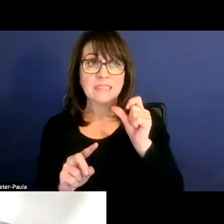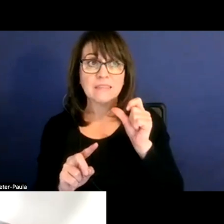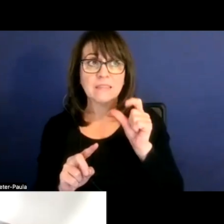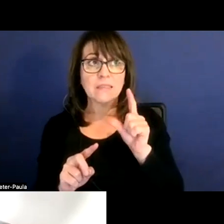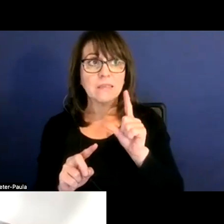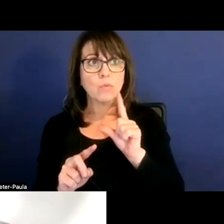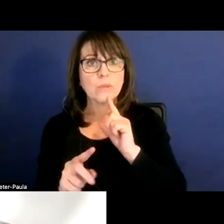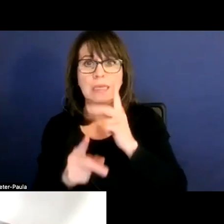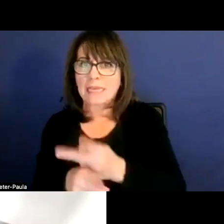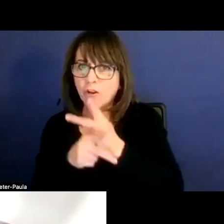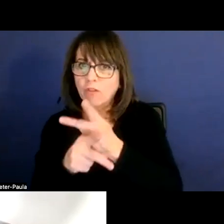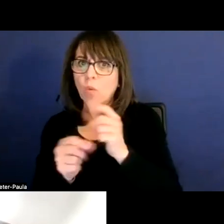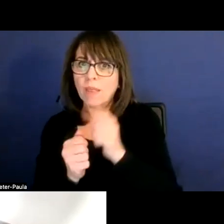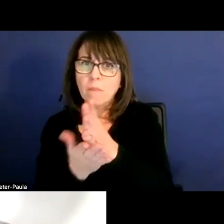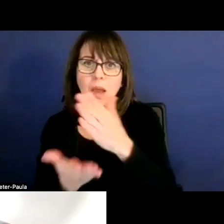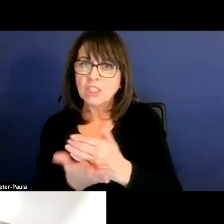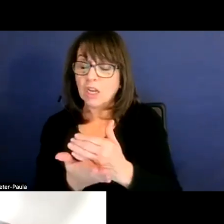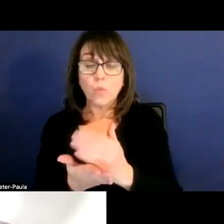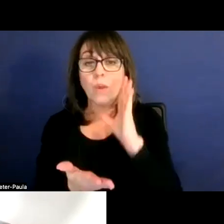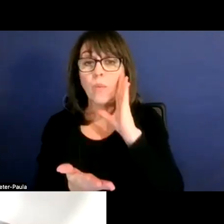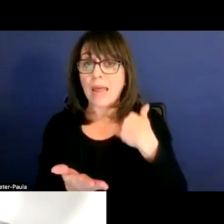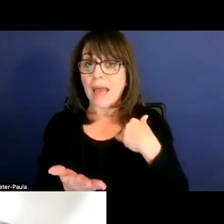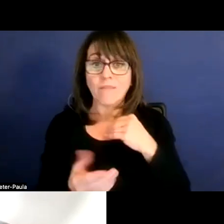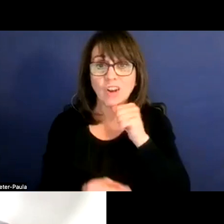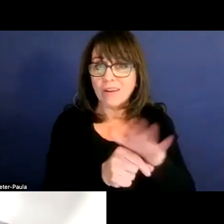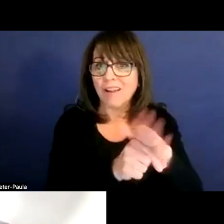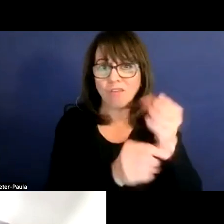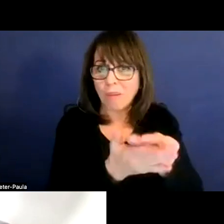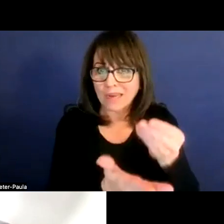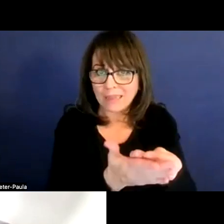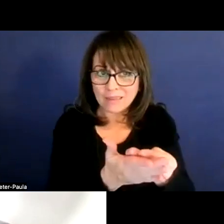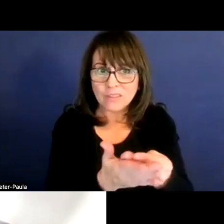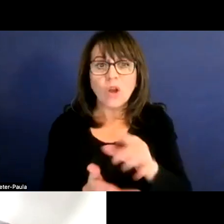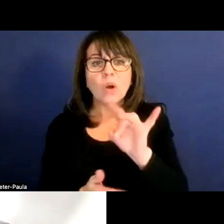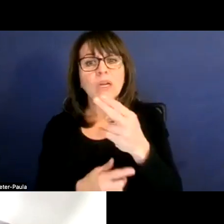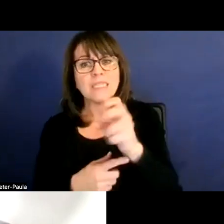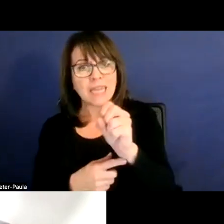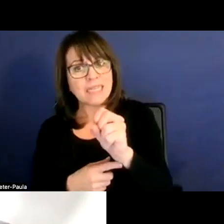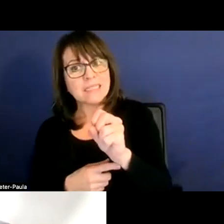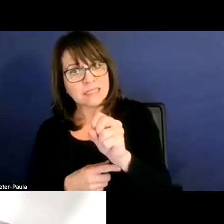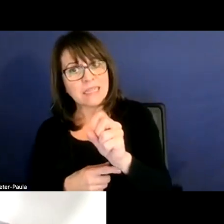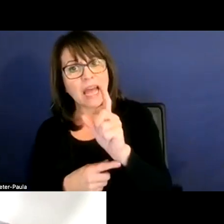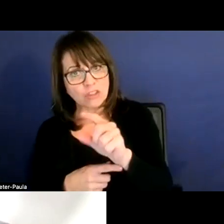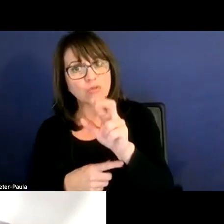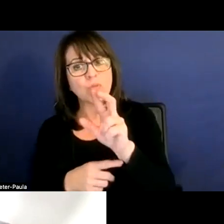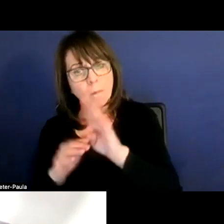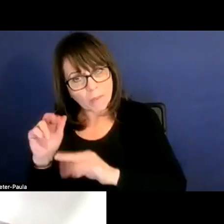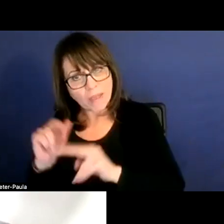we may end up in a deficit budget during end of the year. So that's why Dennis has to really build it like conservatively, right?